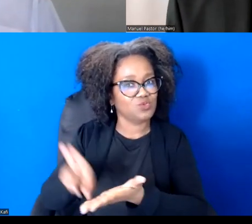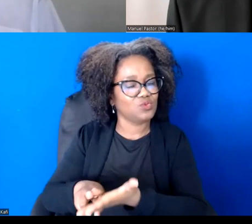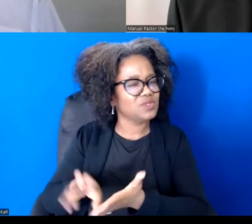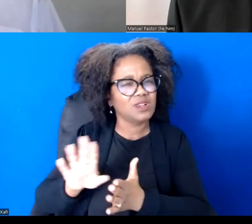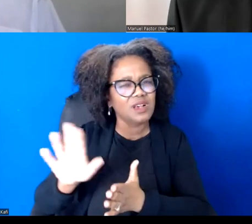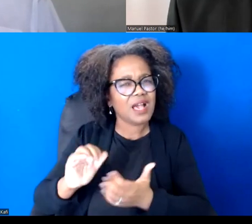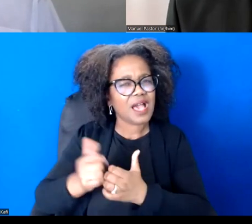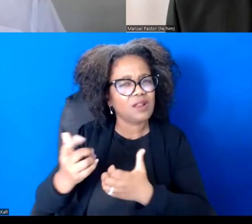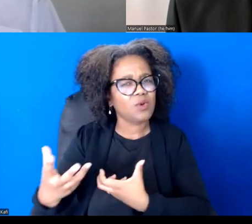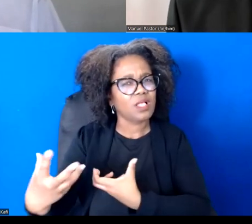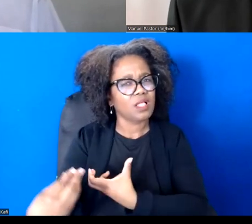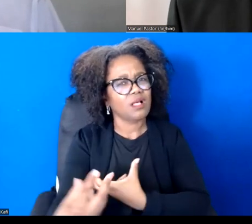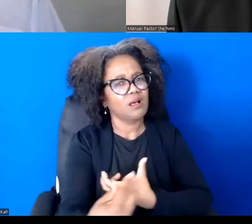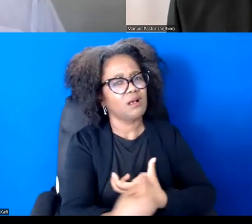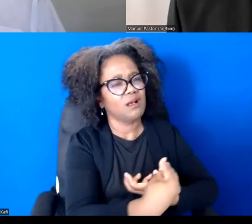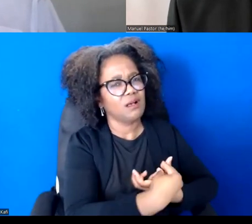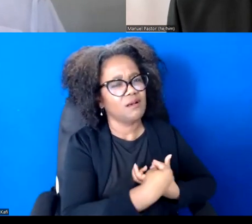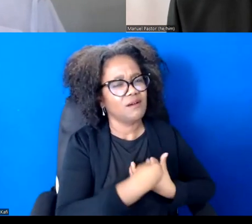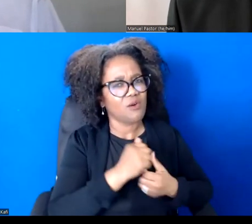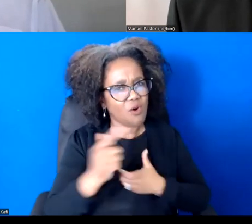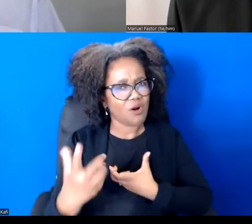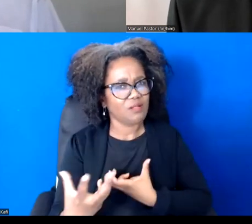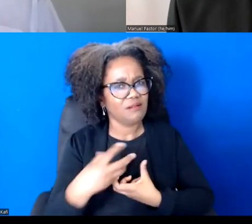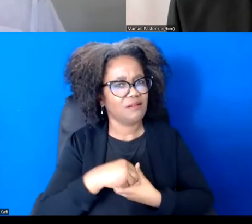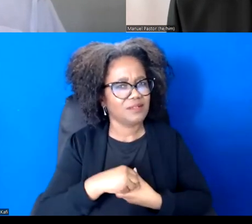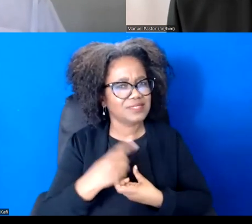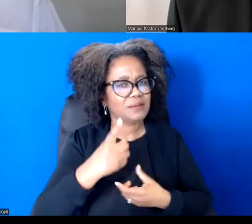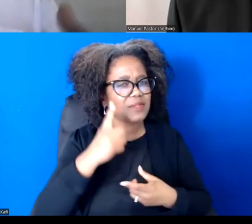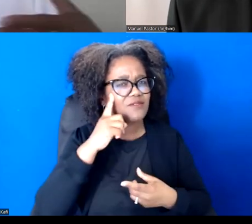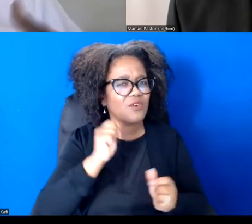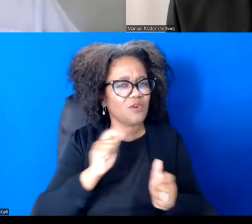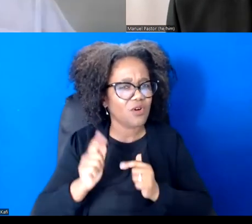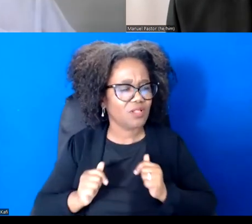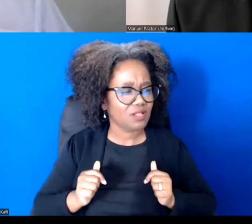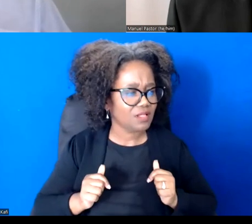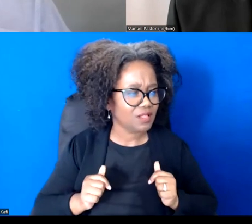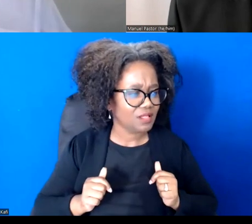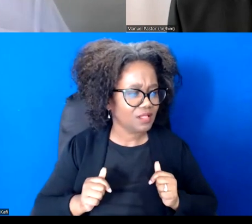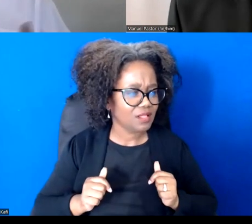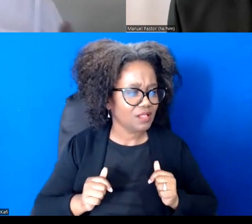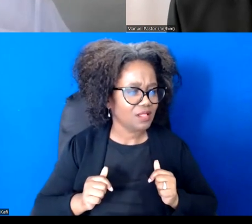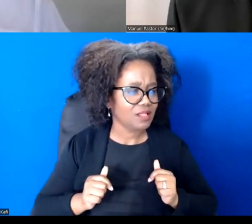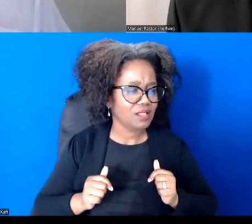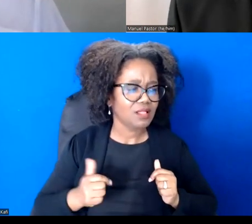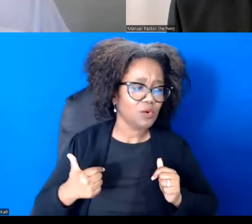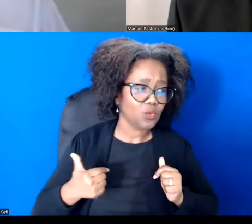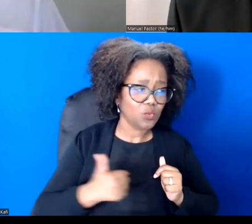We really trying to create something for everybody. We create something for everybody. Everyone's contributing. And you actually grow the economy.